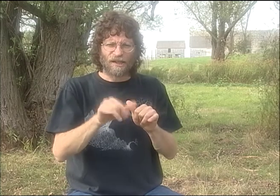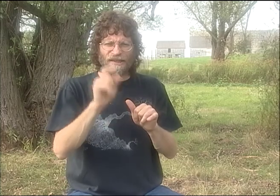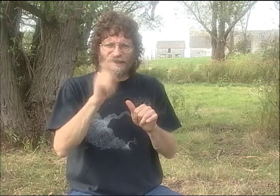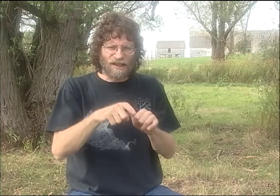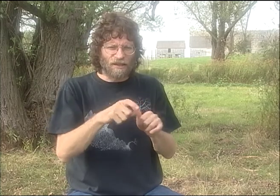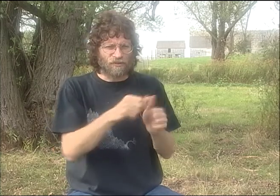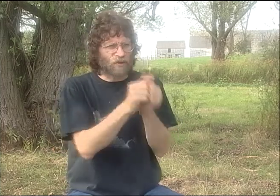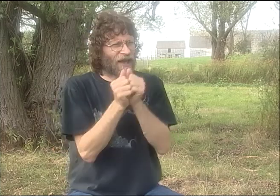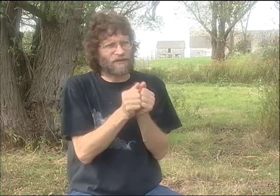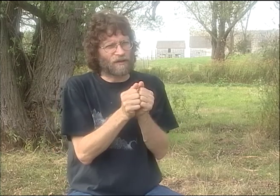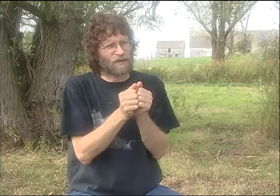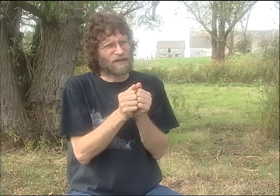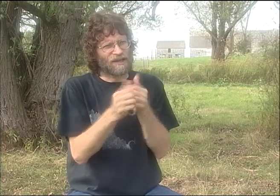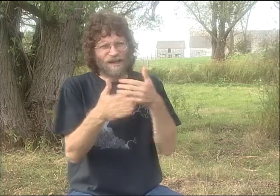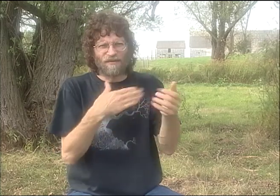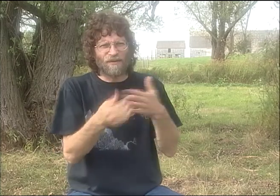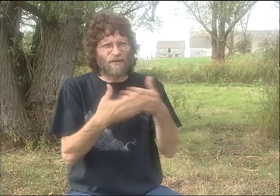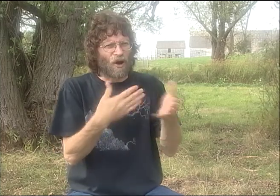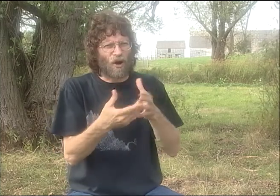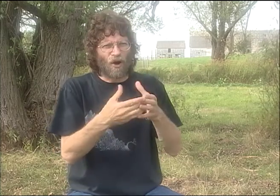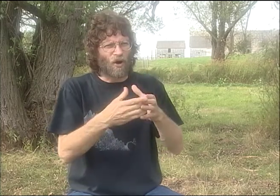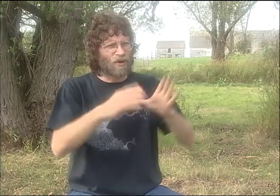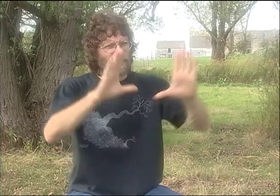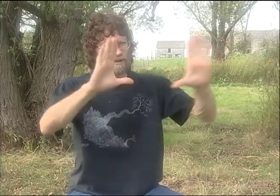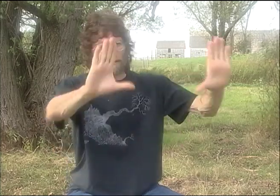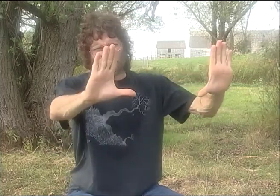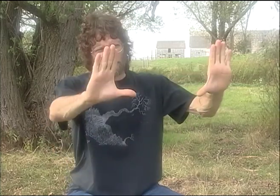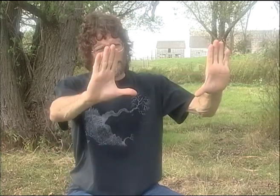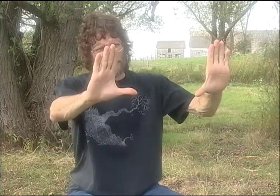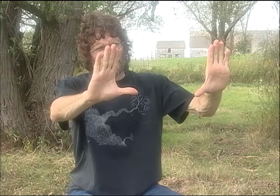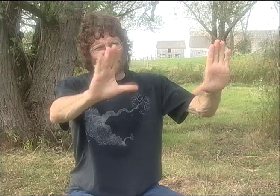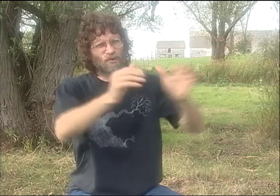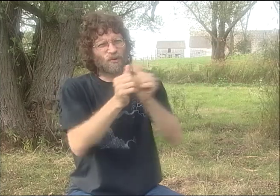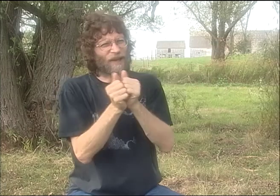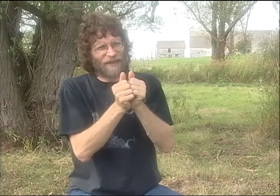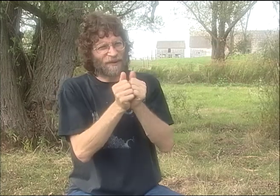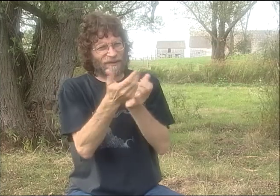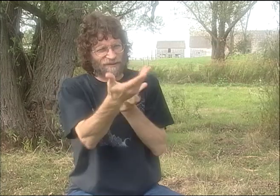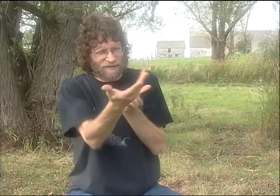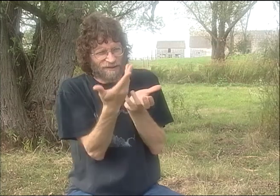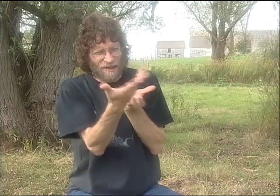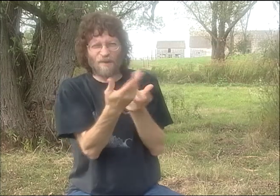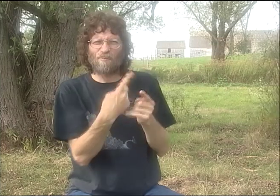THAT WE DID WHEN WE WEREN'T IN THE SAME ROOM, BUT WE'RE GETTING BETTER, AND I THINK IT WILL GET BETTER. IT'S REALLY DIFFICULT, BECAUSE YOU REALLY DO NEED